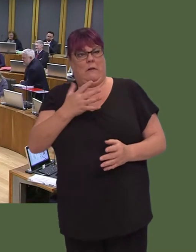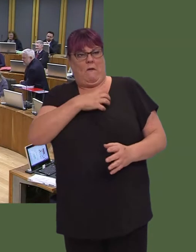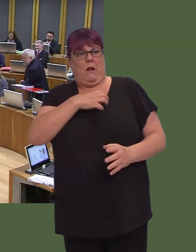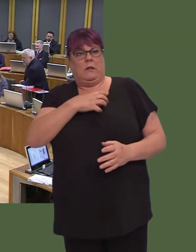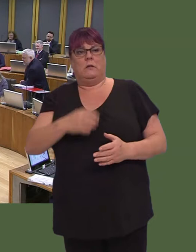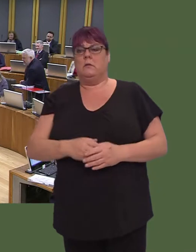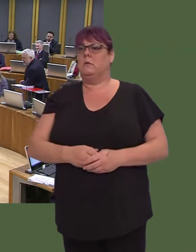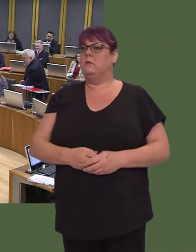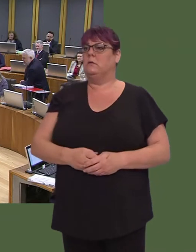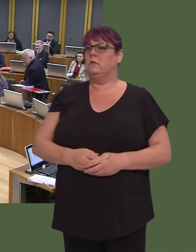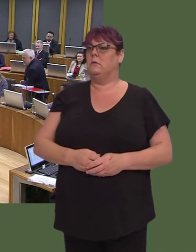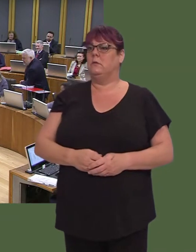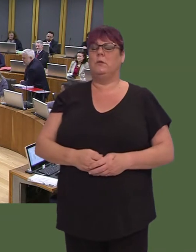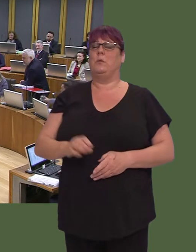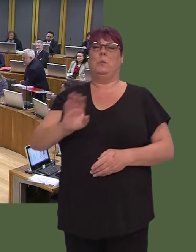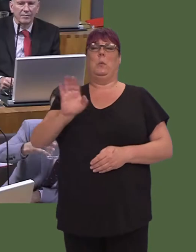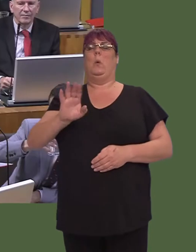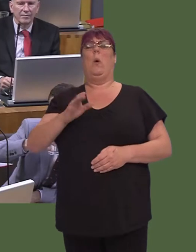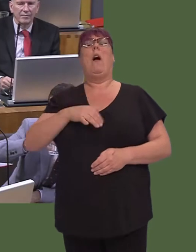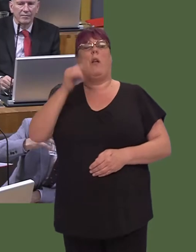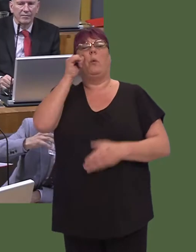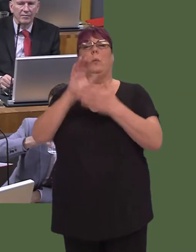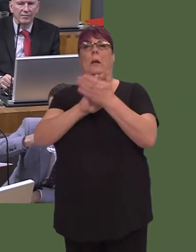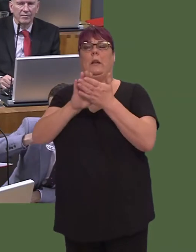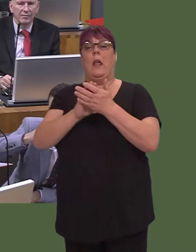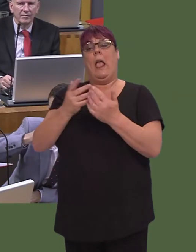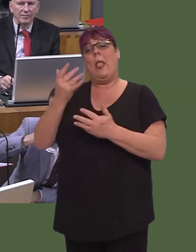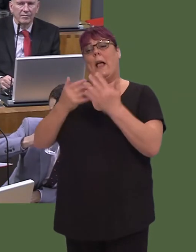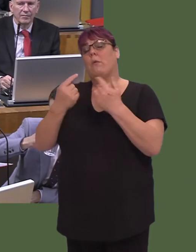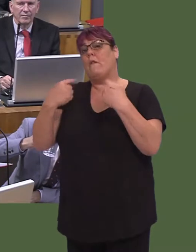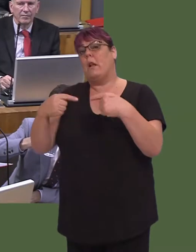I don't know what he's referring to there. I know there was an issue with the accounts not being available in Welsh, which is unfortunate